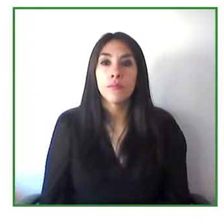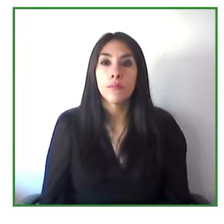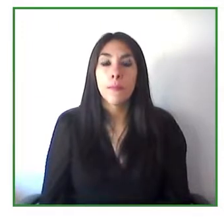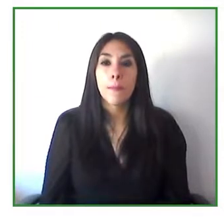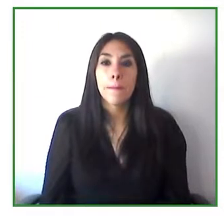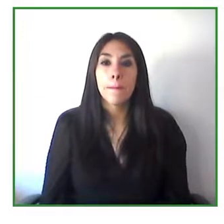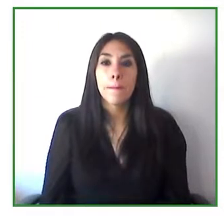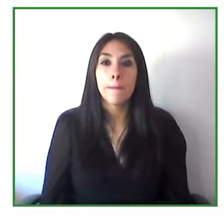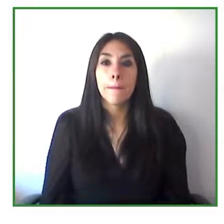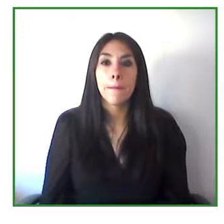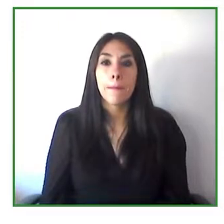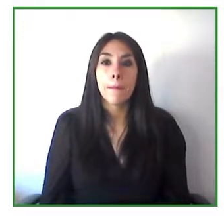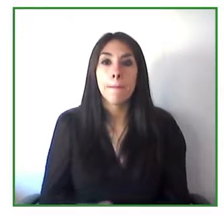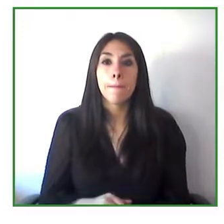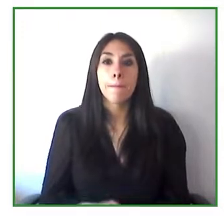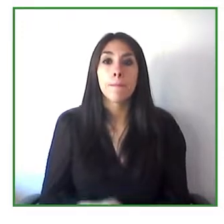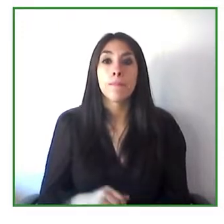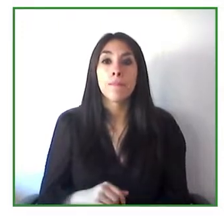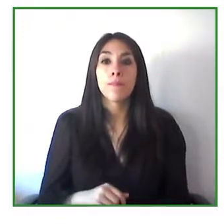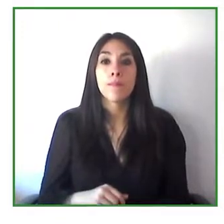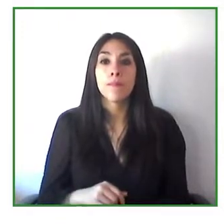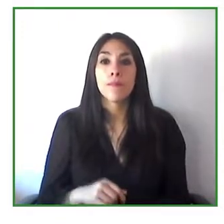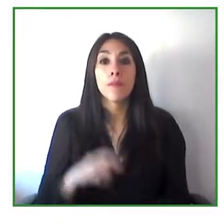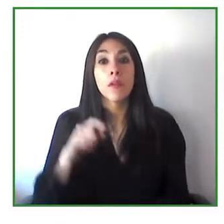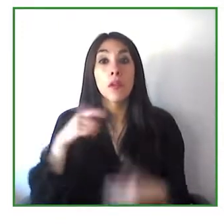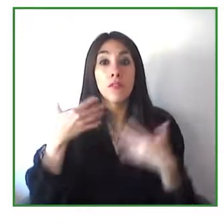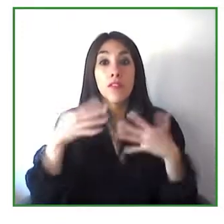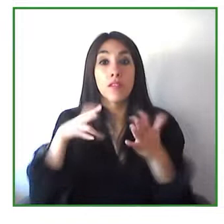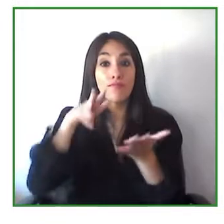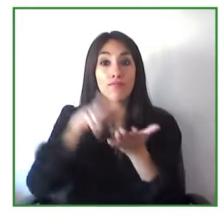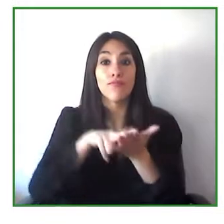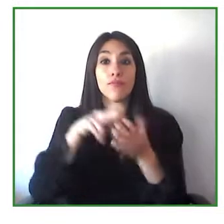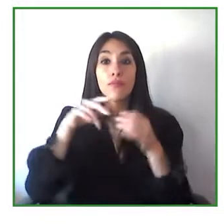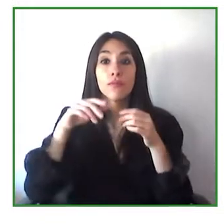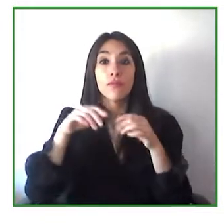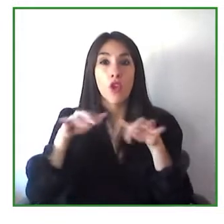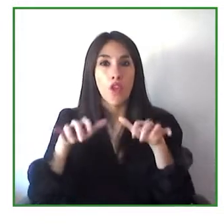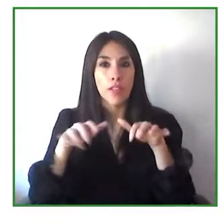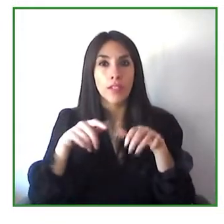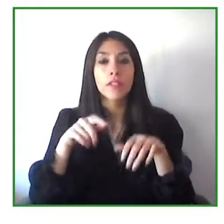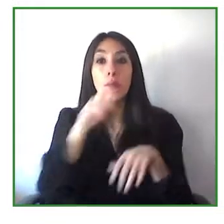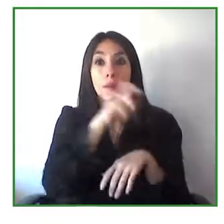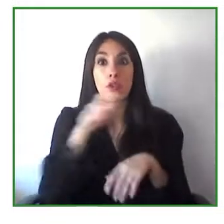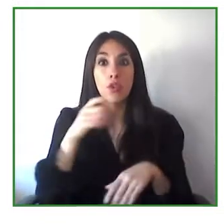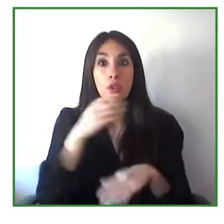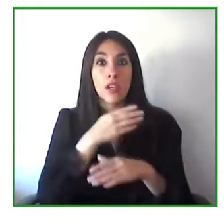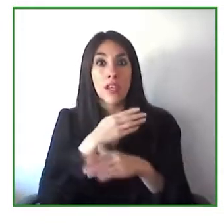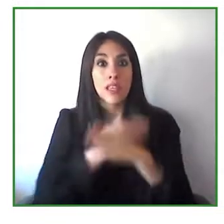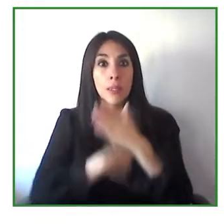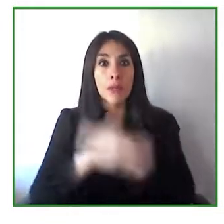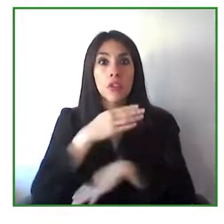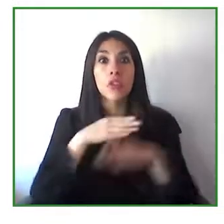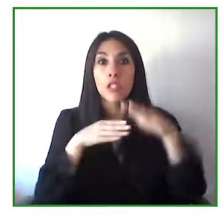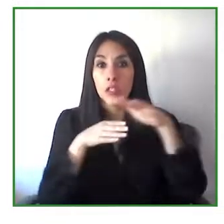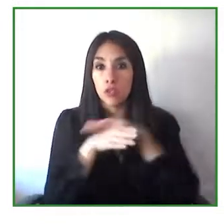is also a matter of justice for persons with disabilities because without access to all